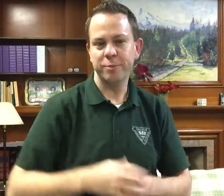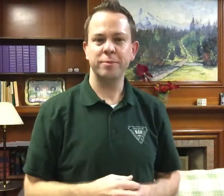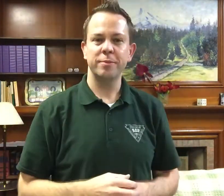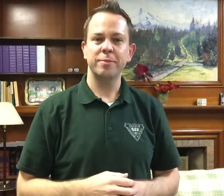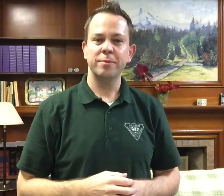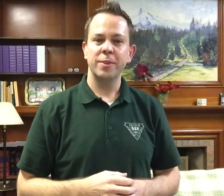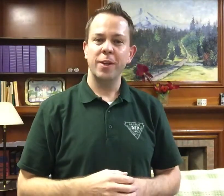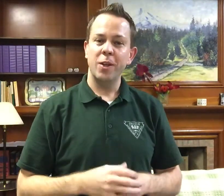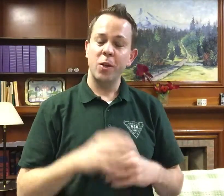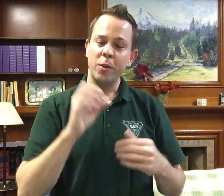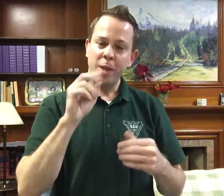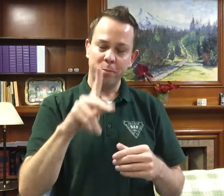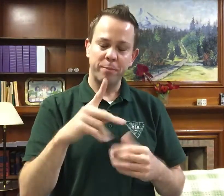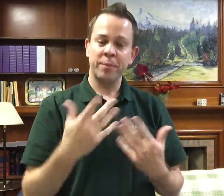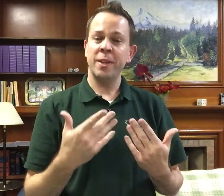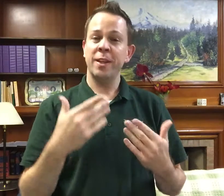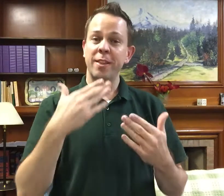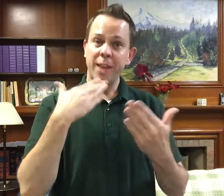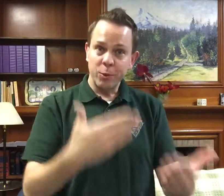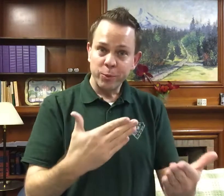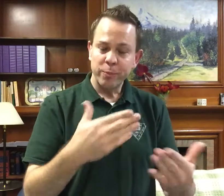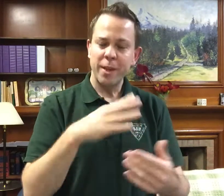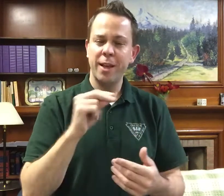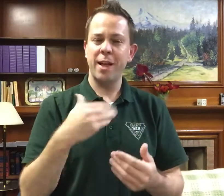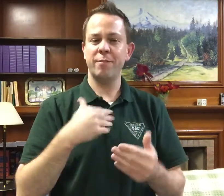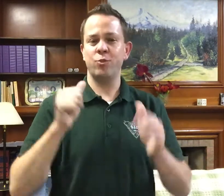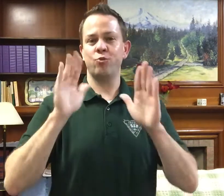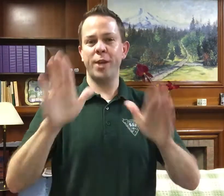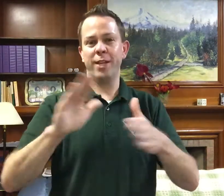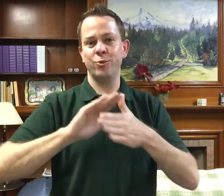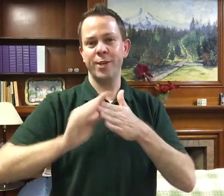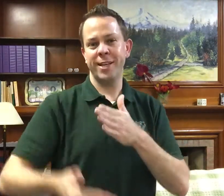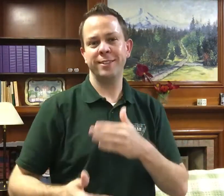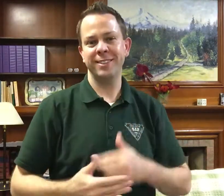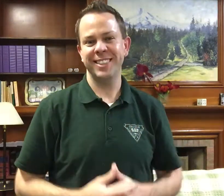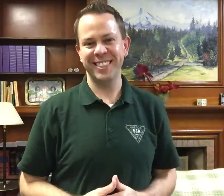OK, well, thank you, and you have a great weekend!